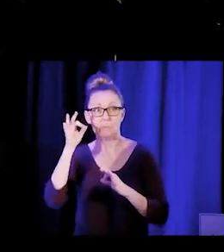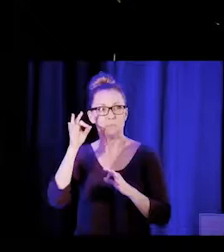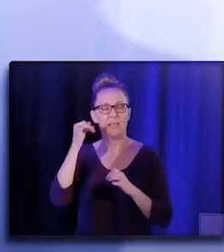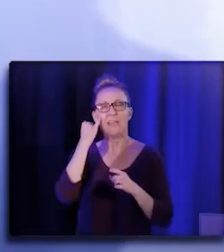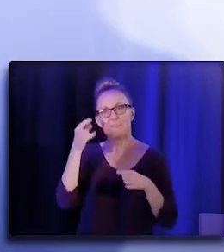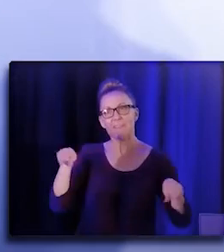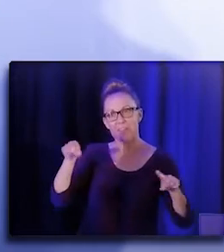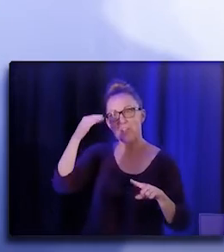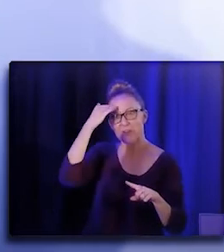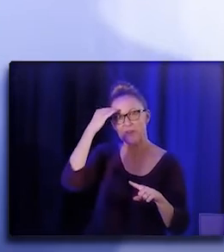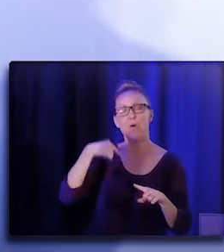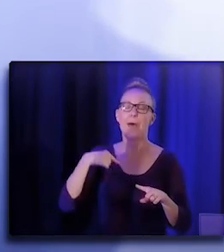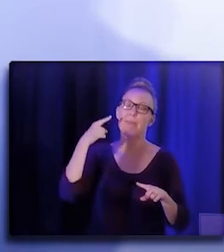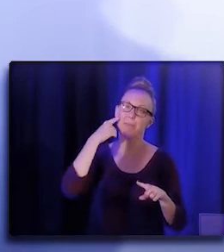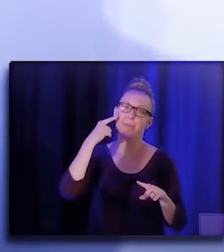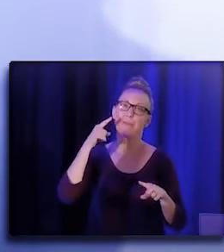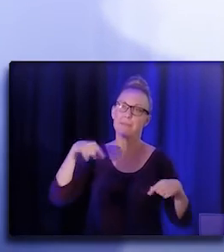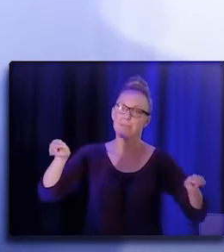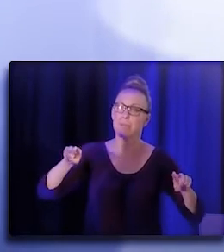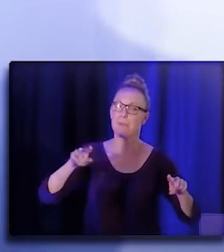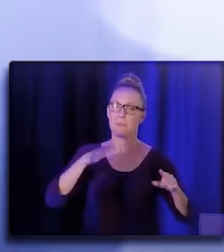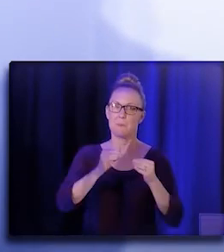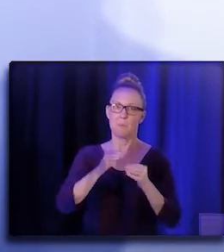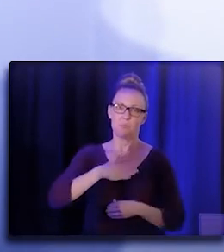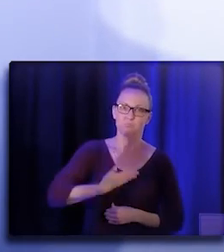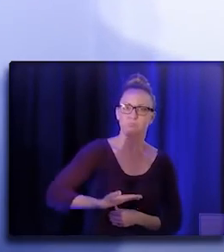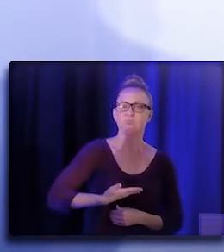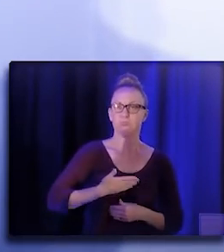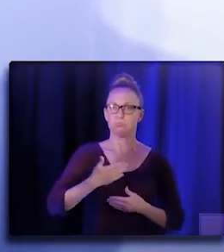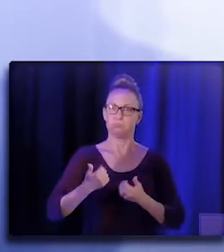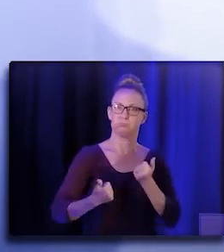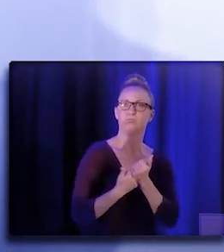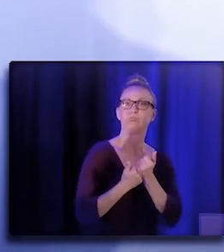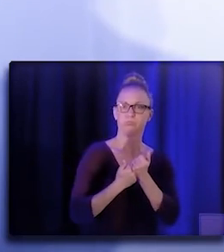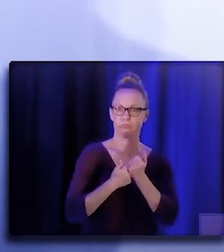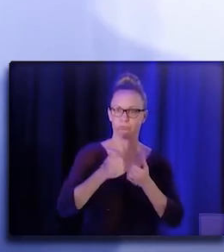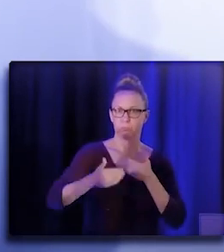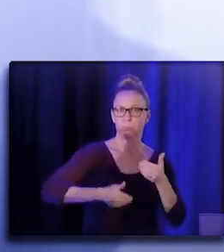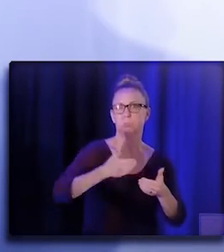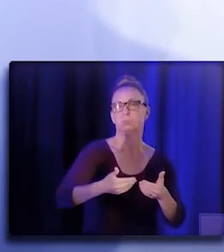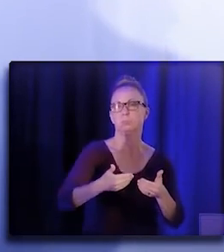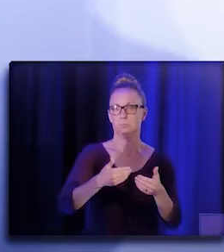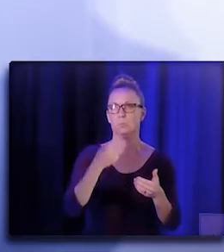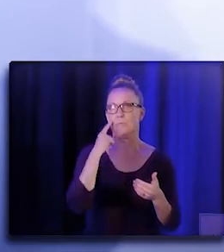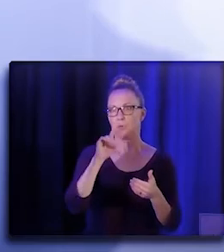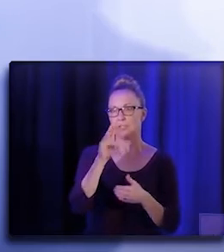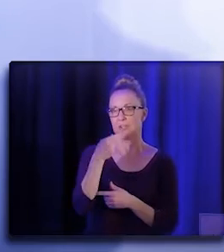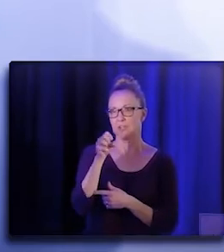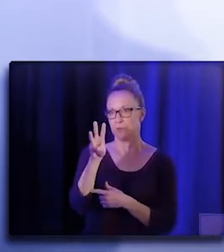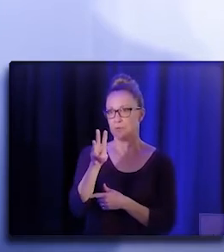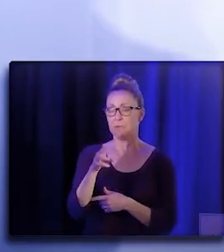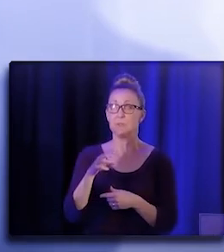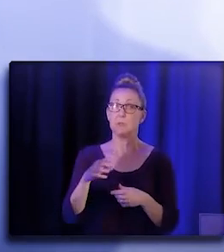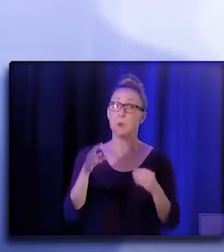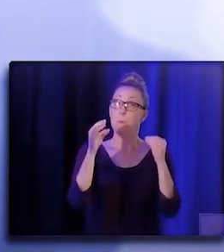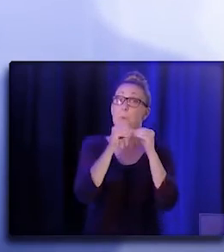there would definitely be more investment and more pathways. You know, more training is what we heard, you know, not less training.